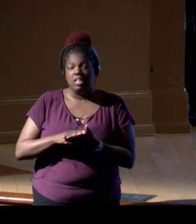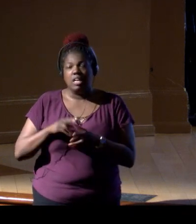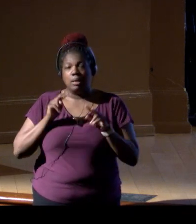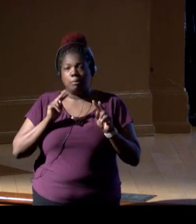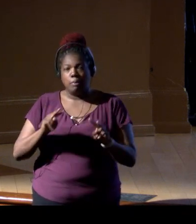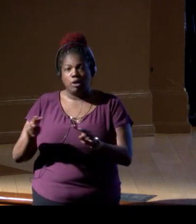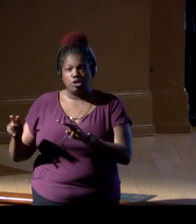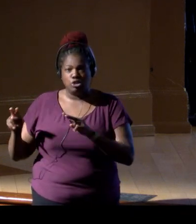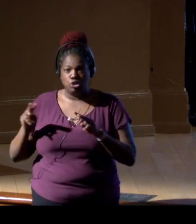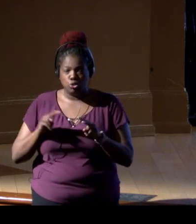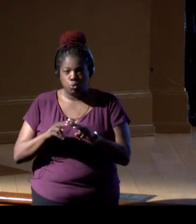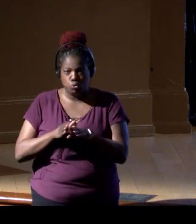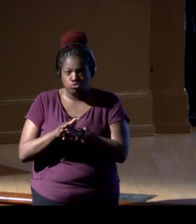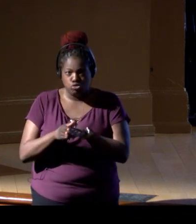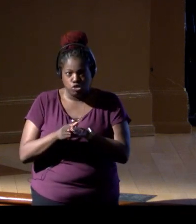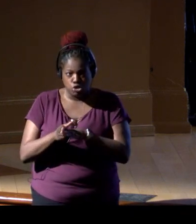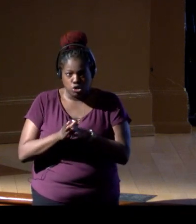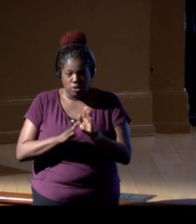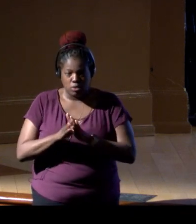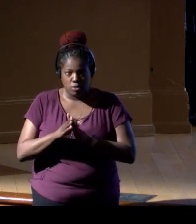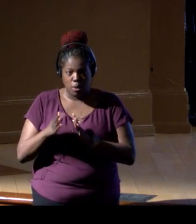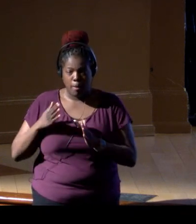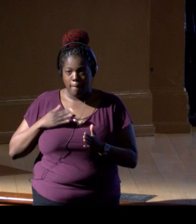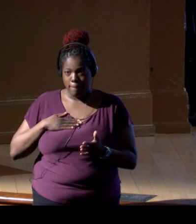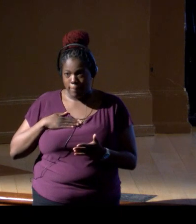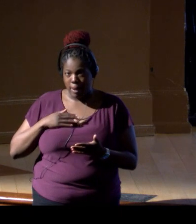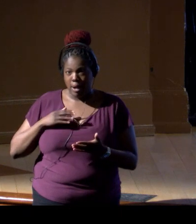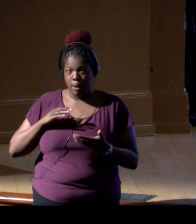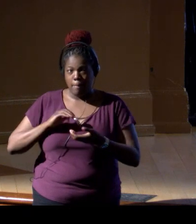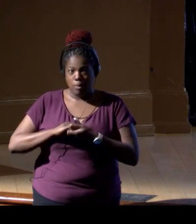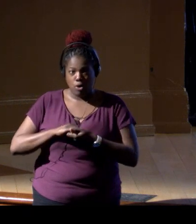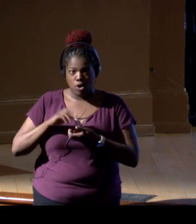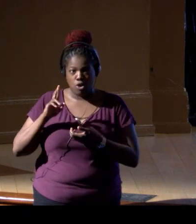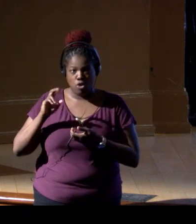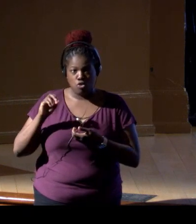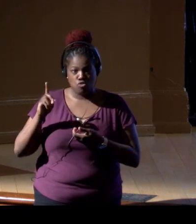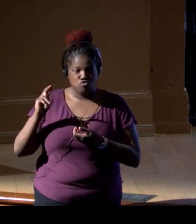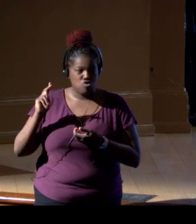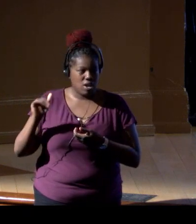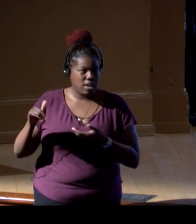My colleague Rodney Cluck is here to talk about that a little bit more,